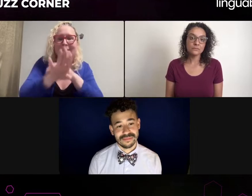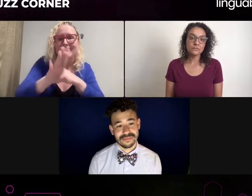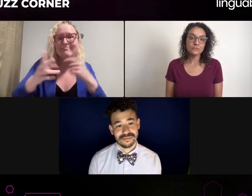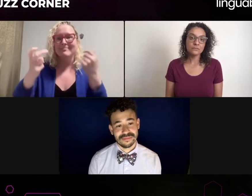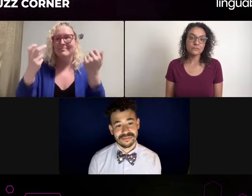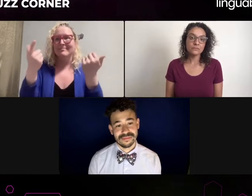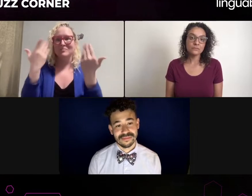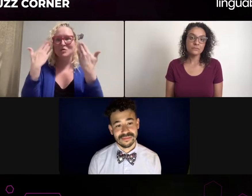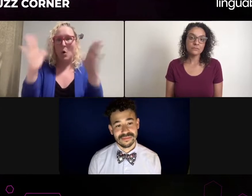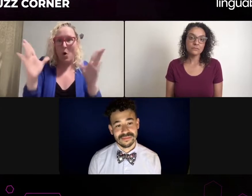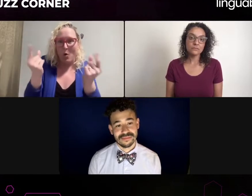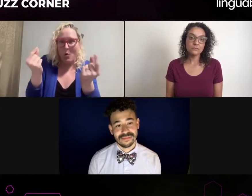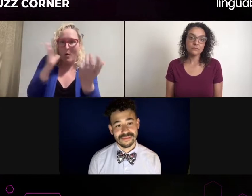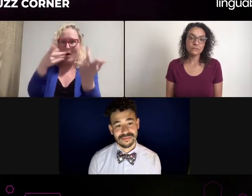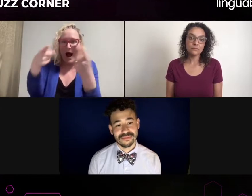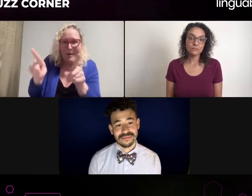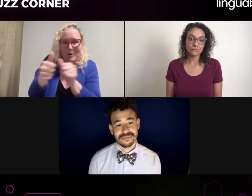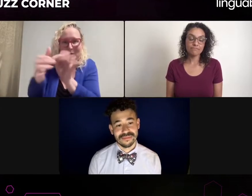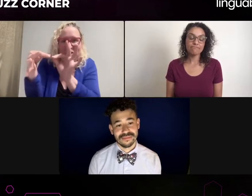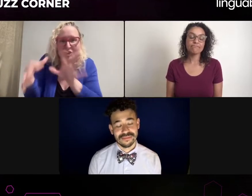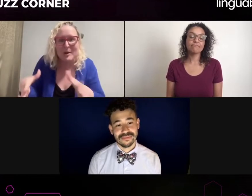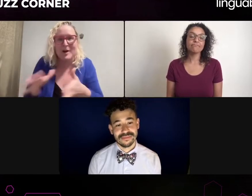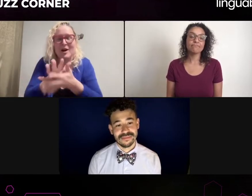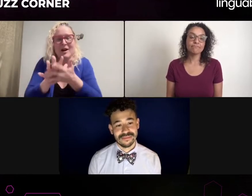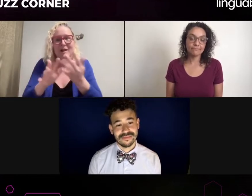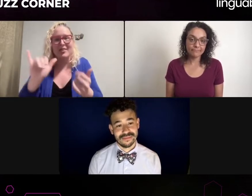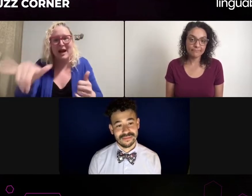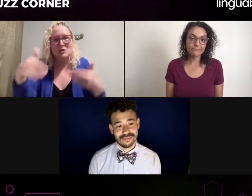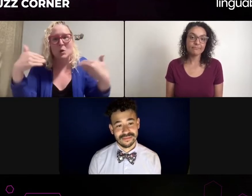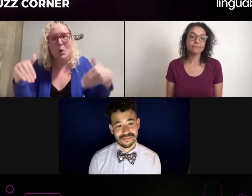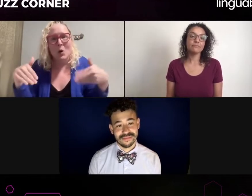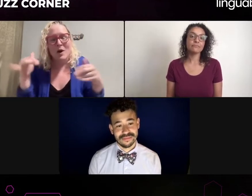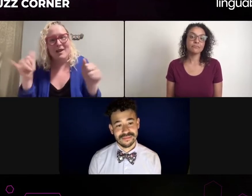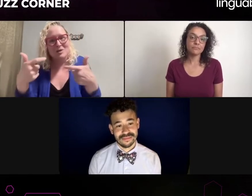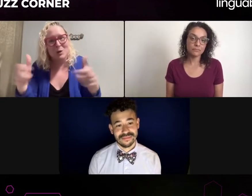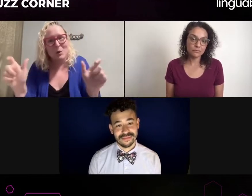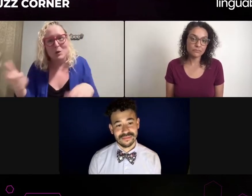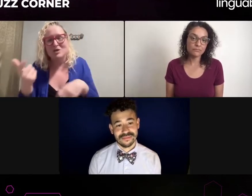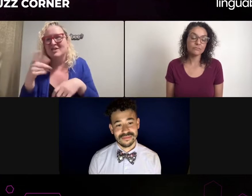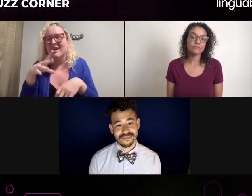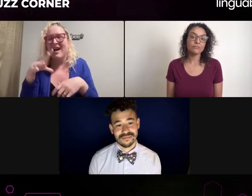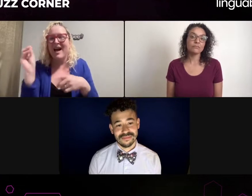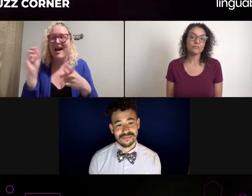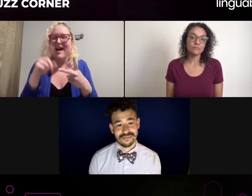I've learned so much about a DSL. I feel that it allows you just to focus on your craft as acting